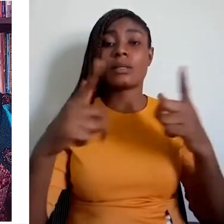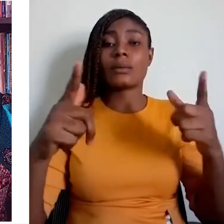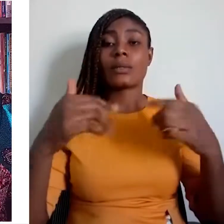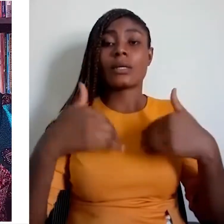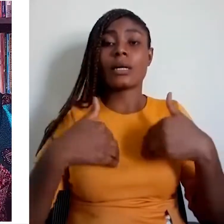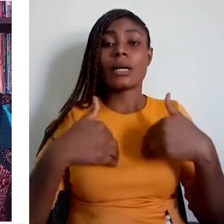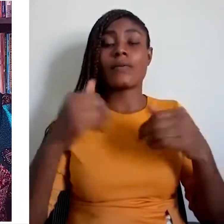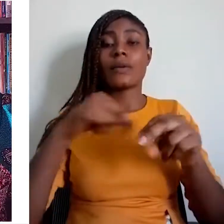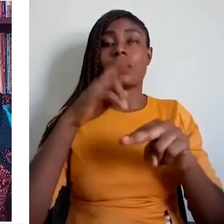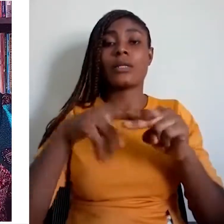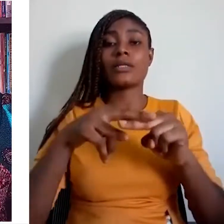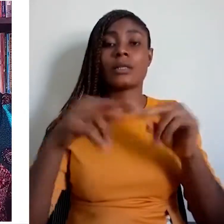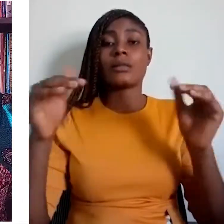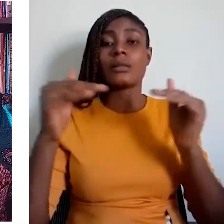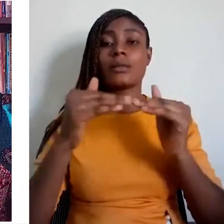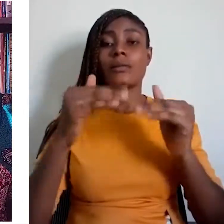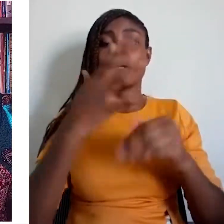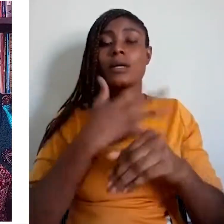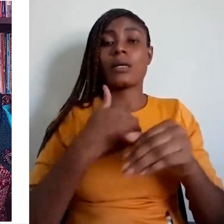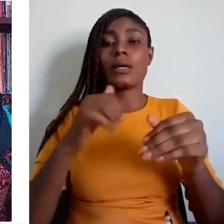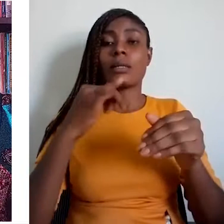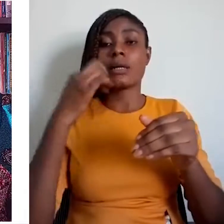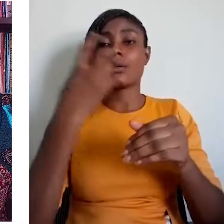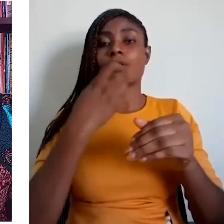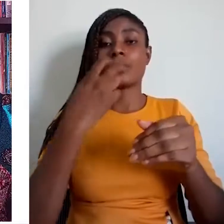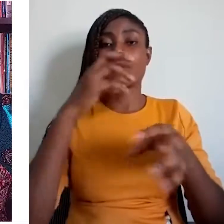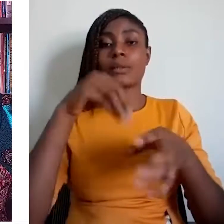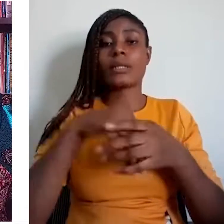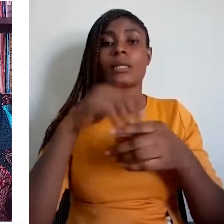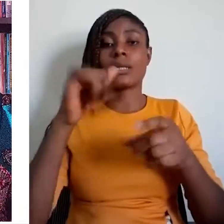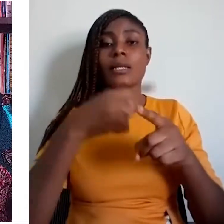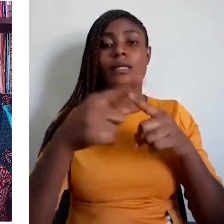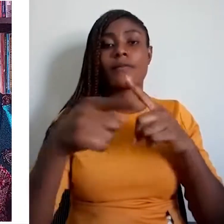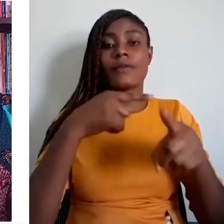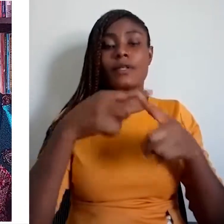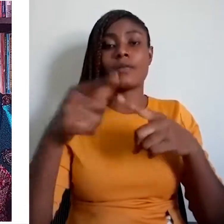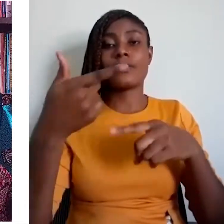In the pre-primary, the policy states that the government should develop orthographies